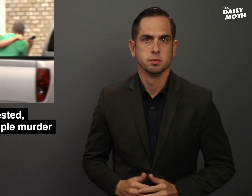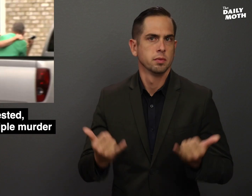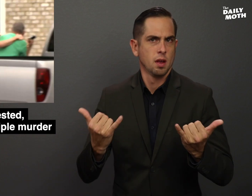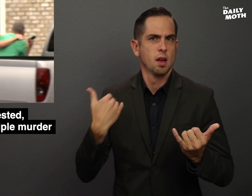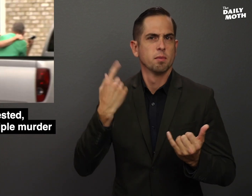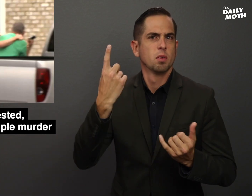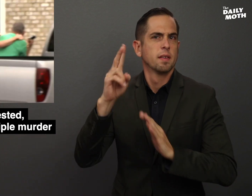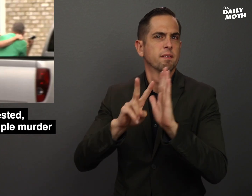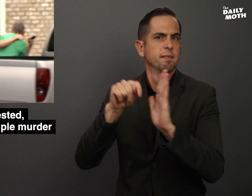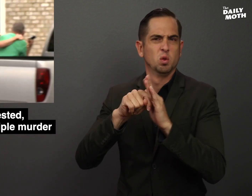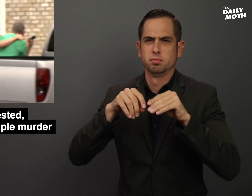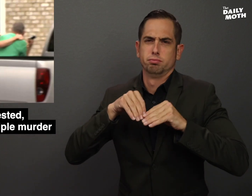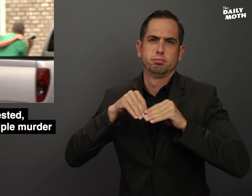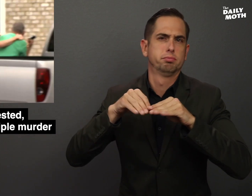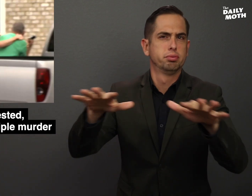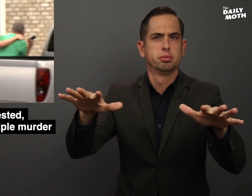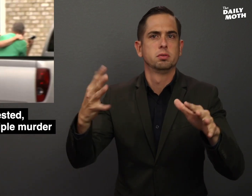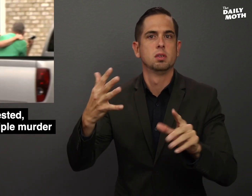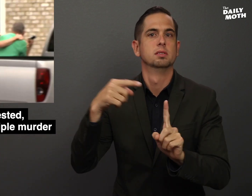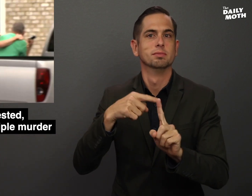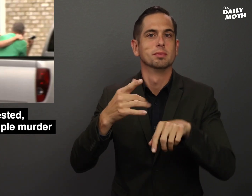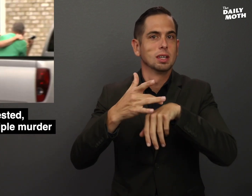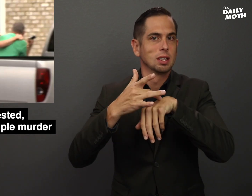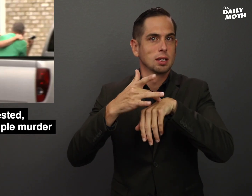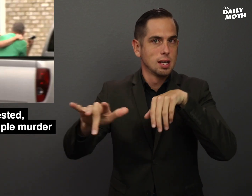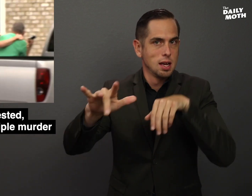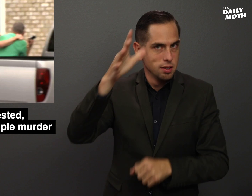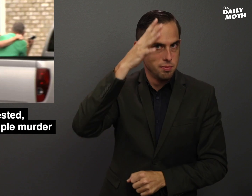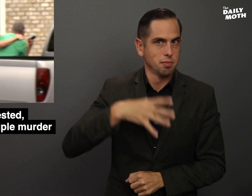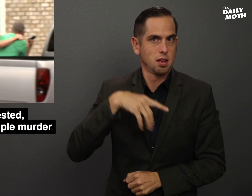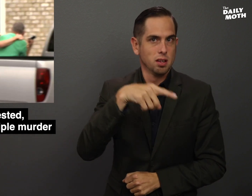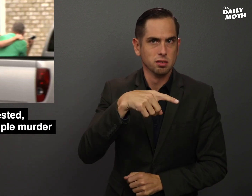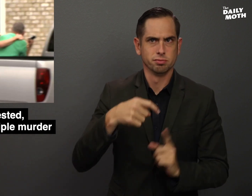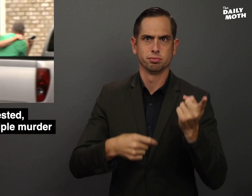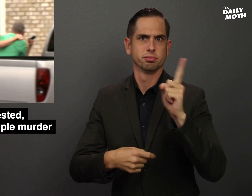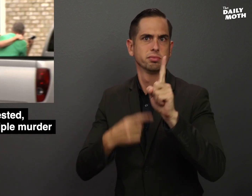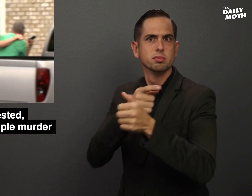There is a viral video of a naked man who was seen